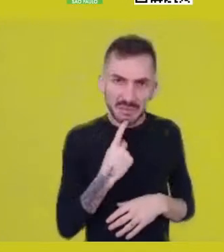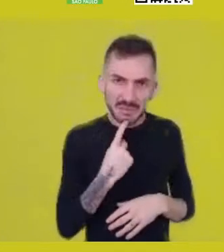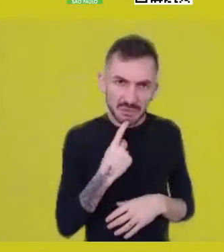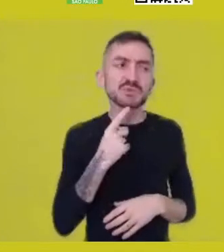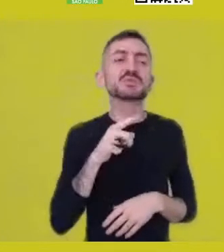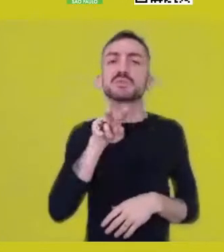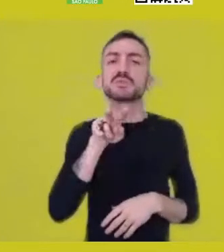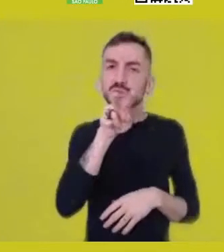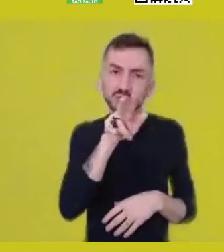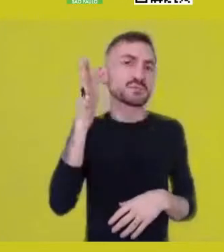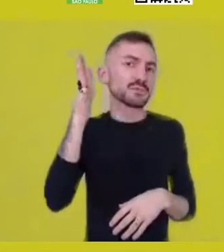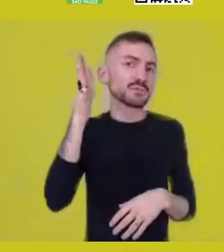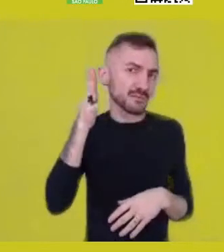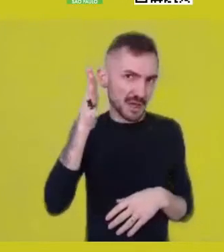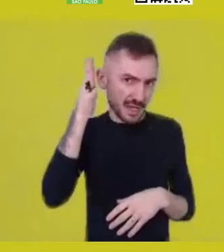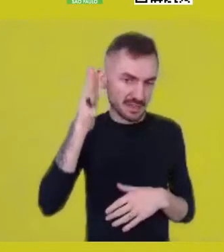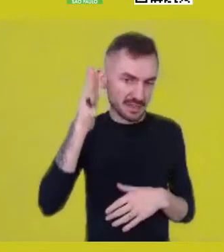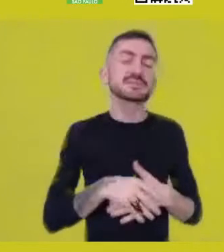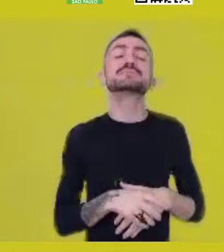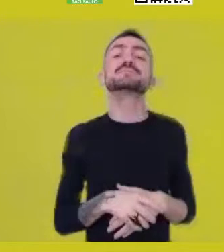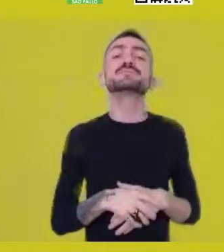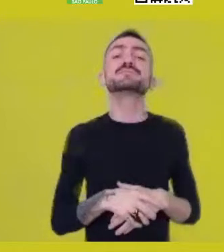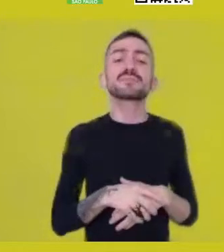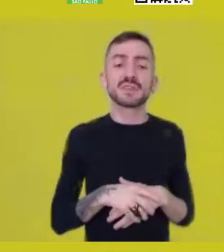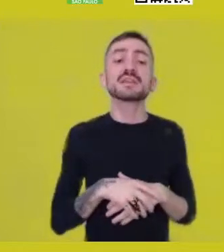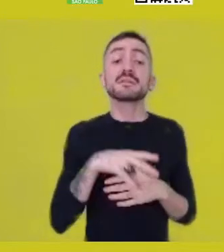in a trialogue with Maria Thaís.